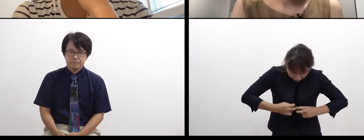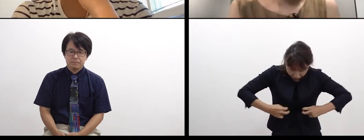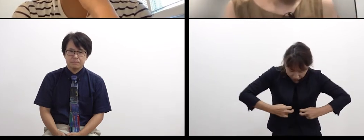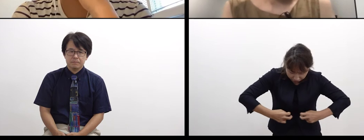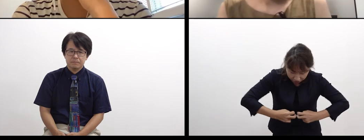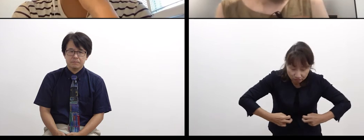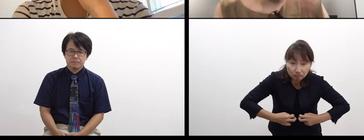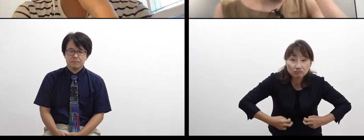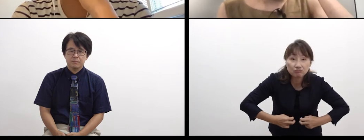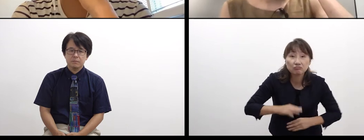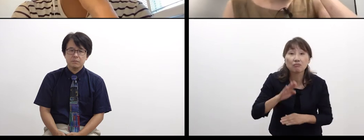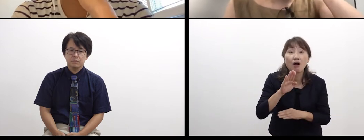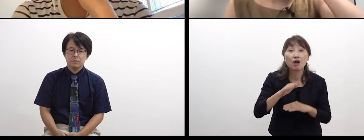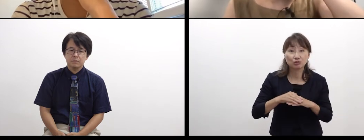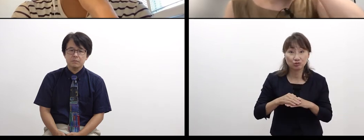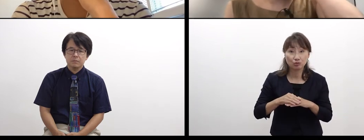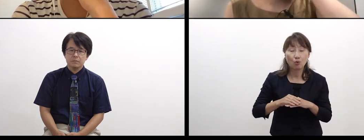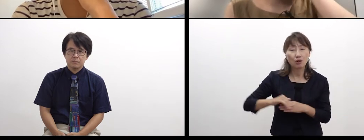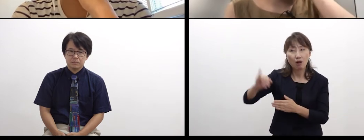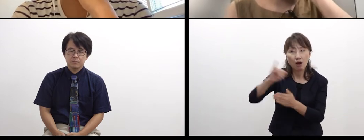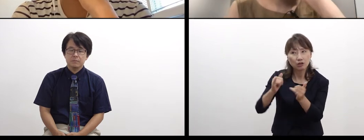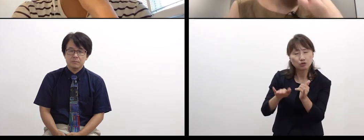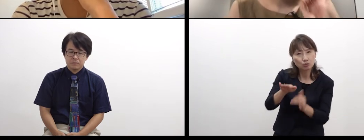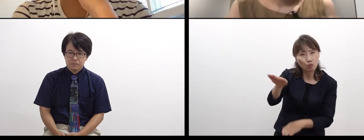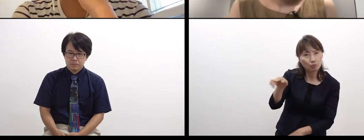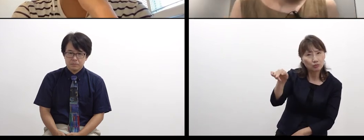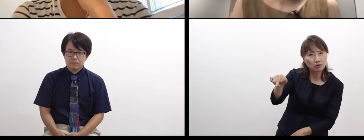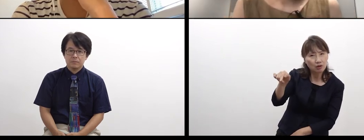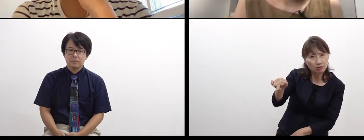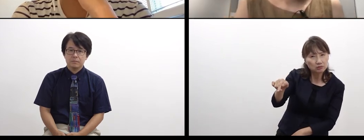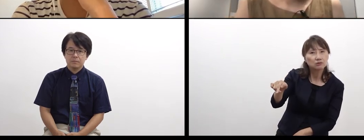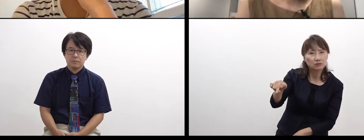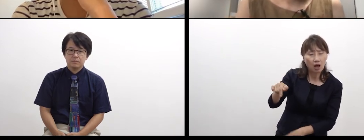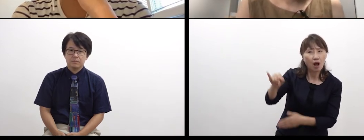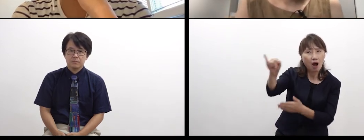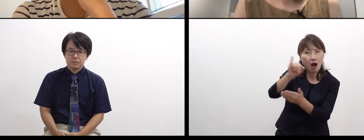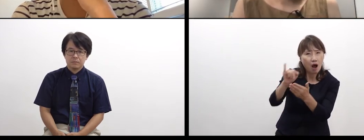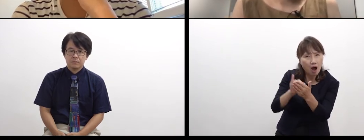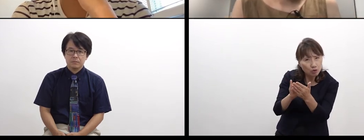That’s something I often feel